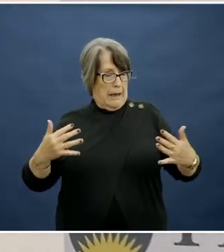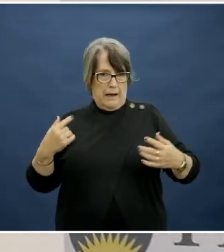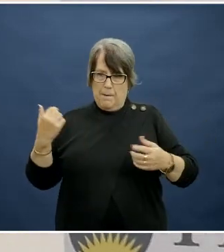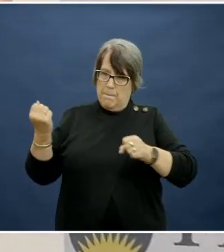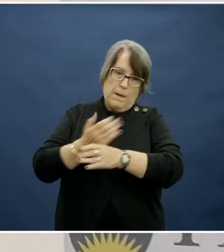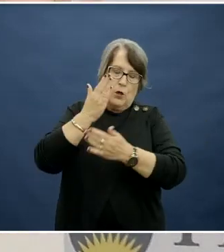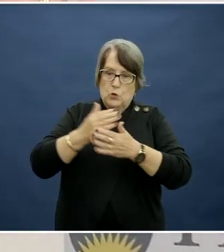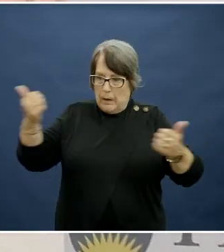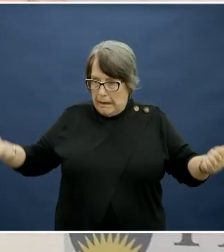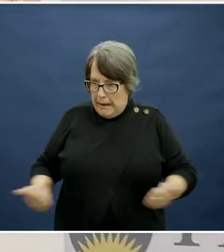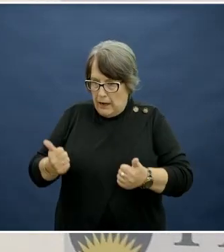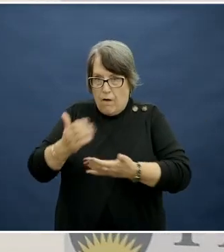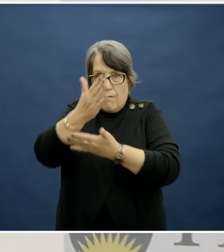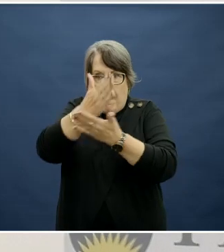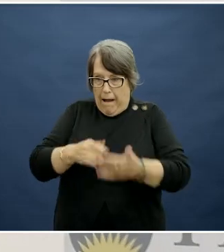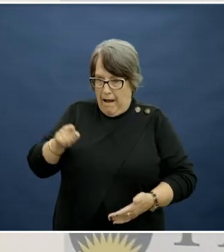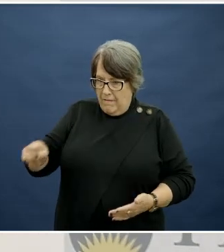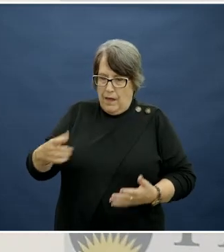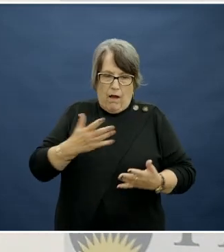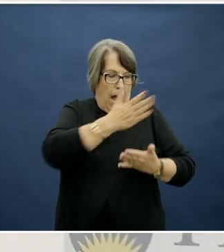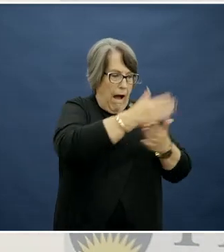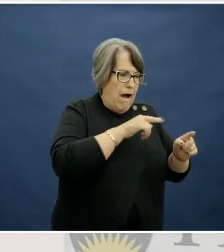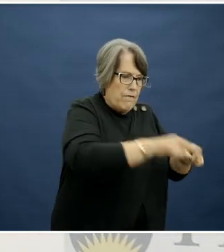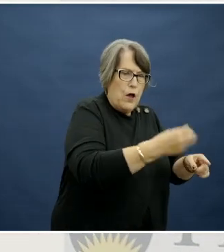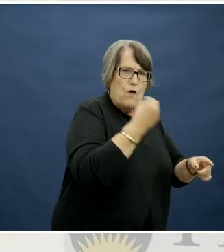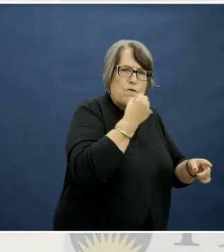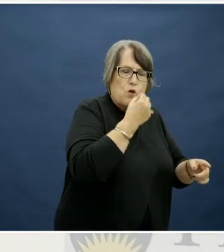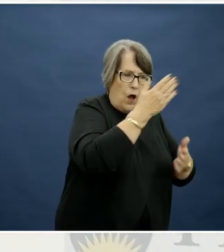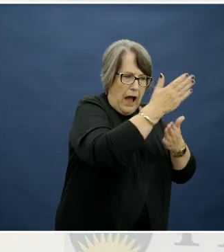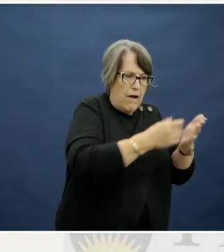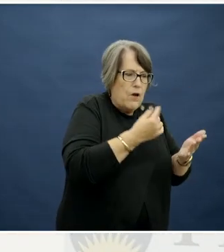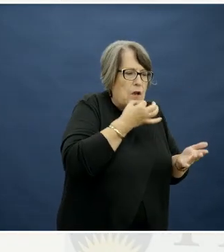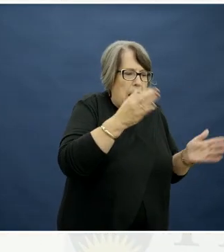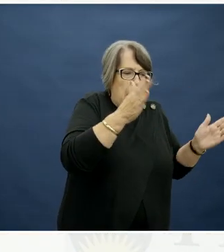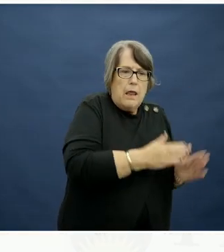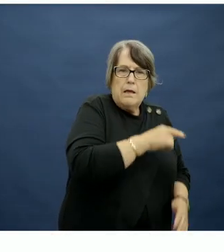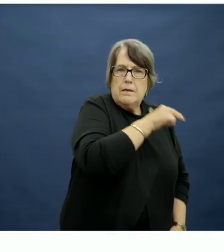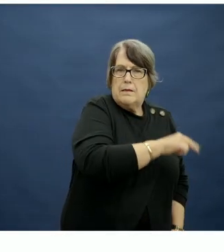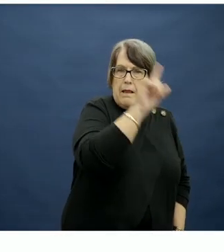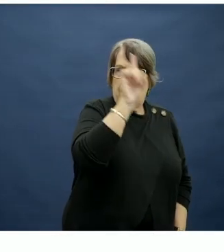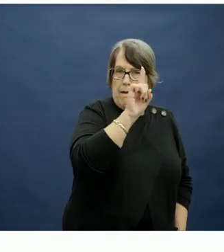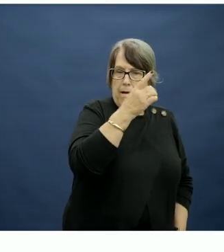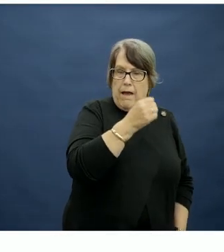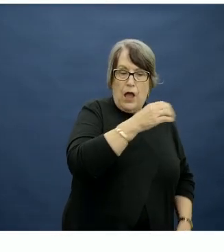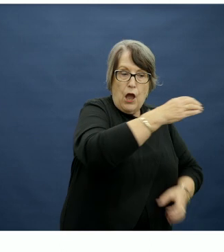but just halved children's discretionary choices from where they are now and replaced it with